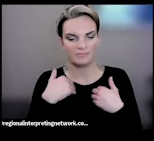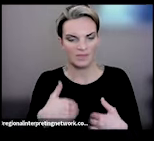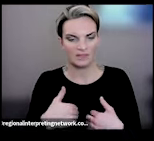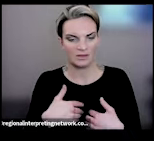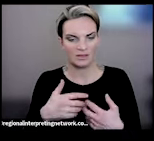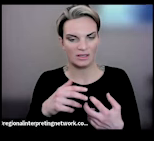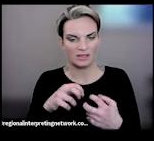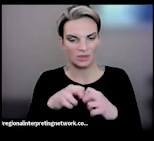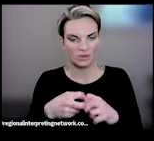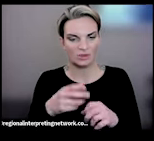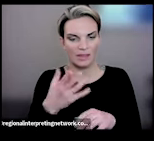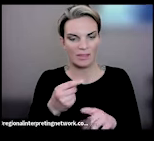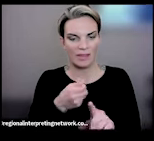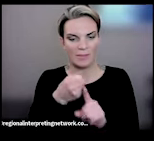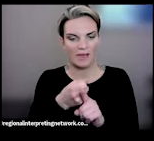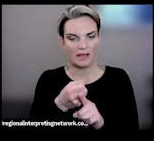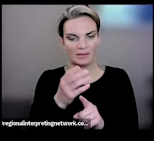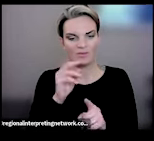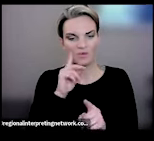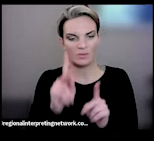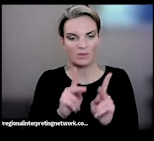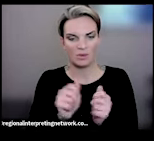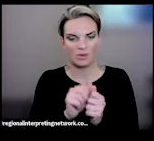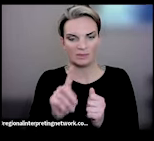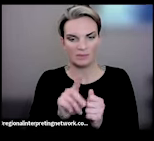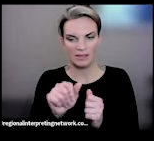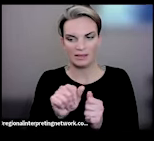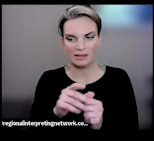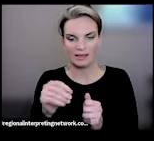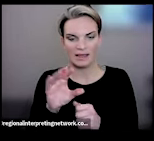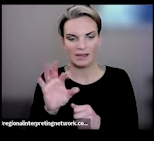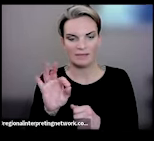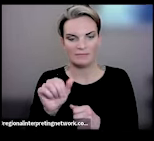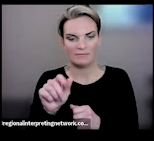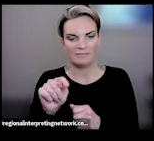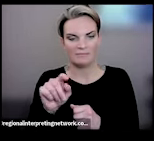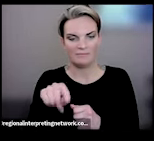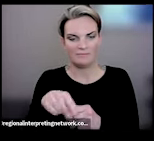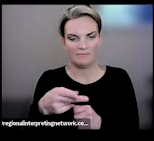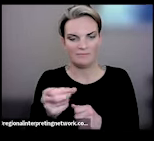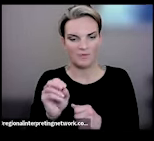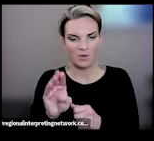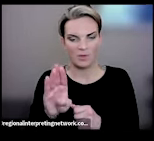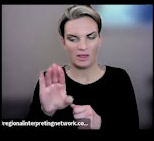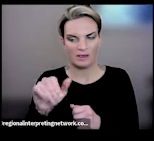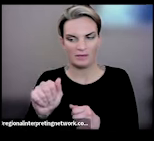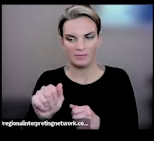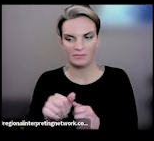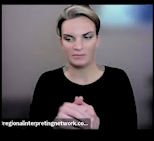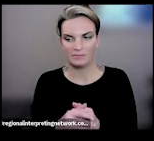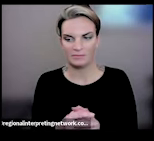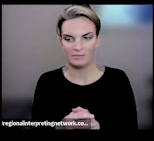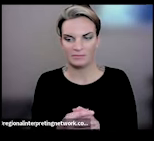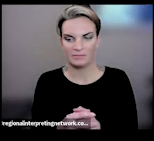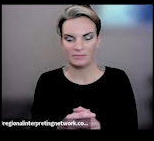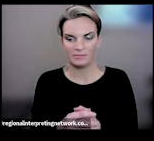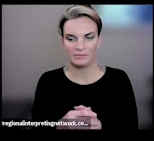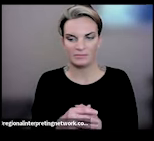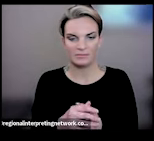doctors? If anybody wants to take that one